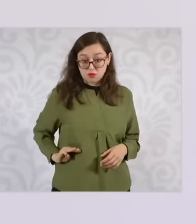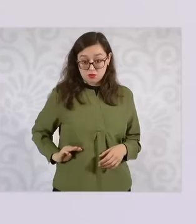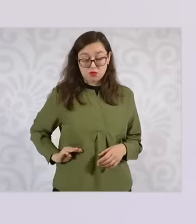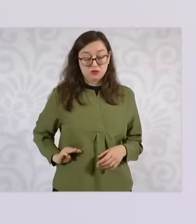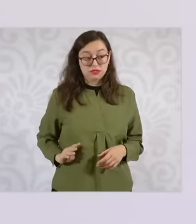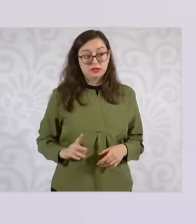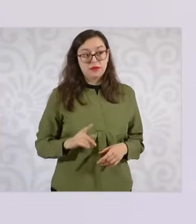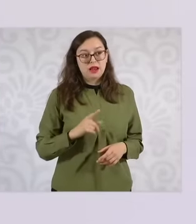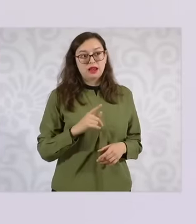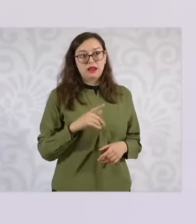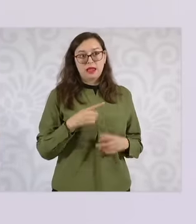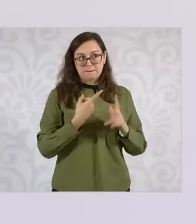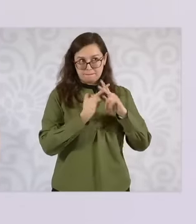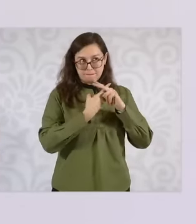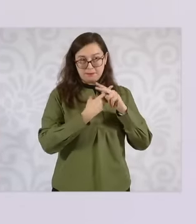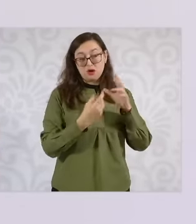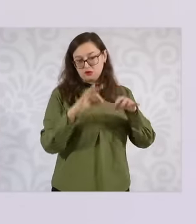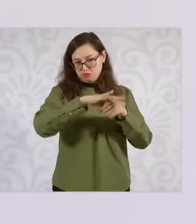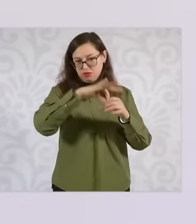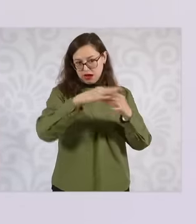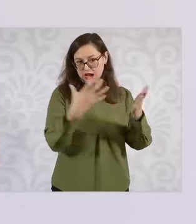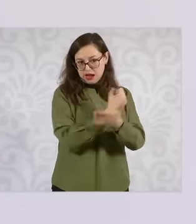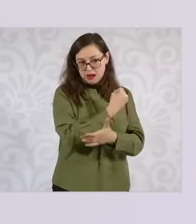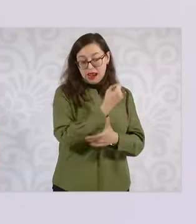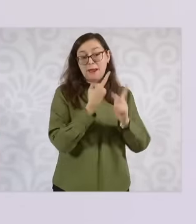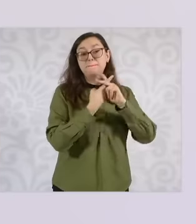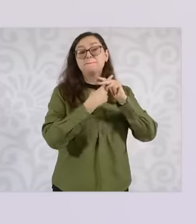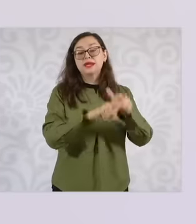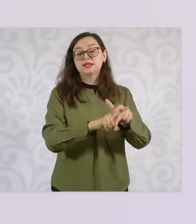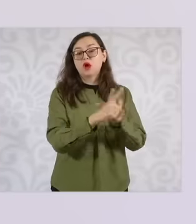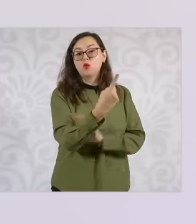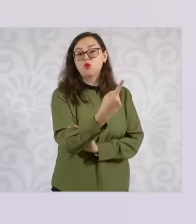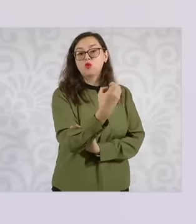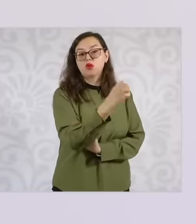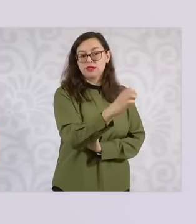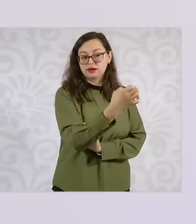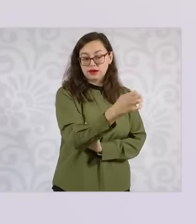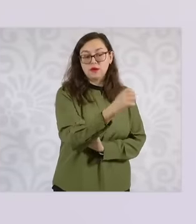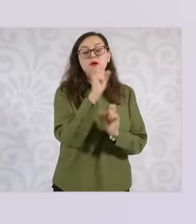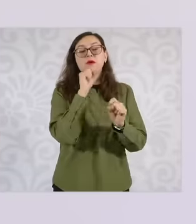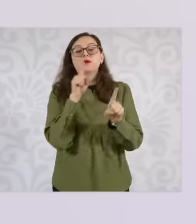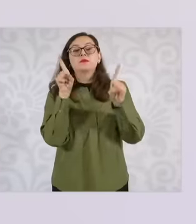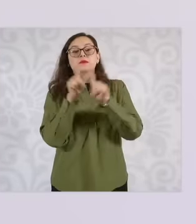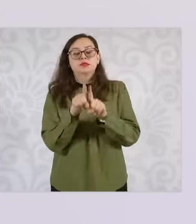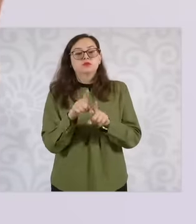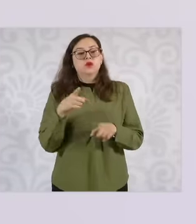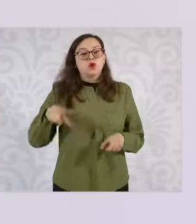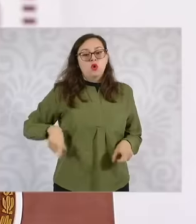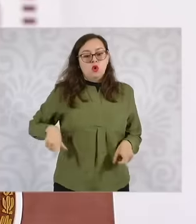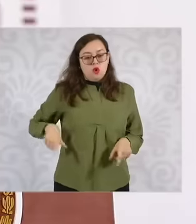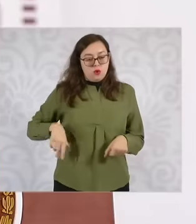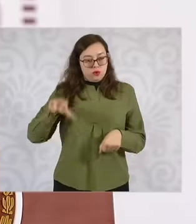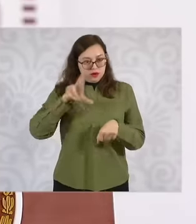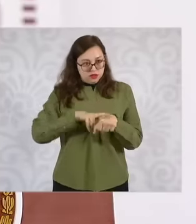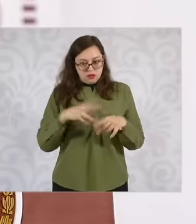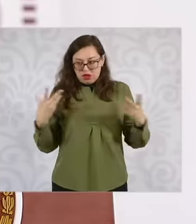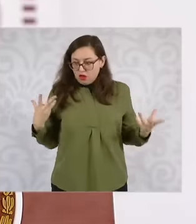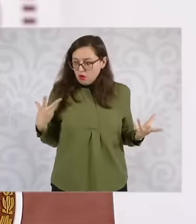Mexico and the different secretariats of the Federal Government, the objective is to make a comprehensive program